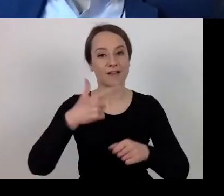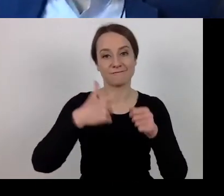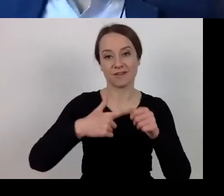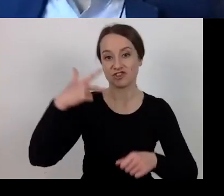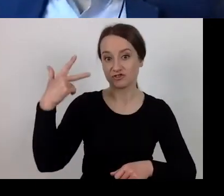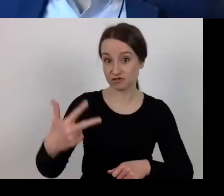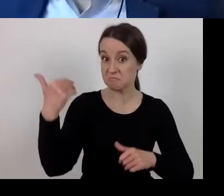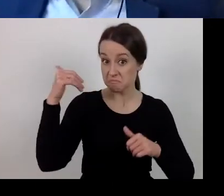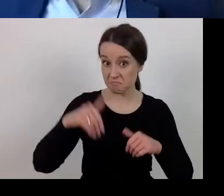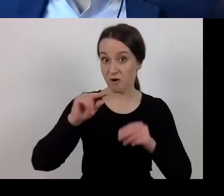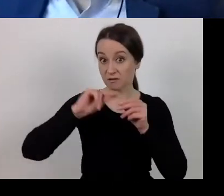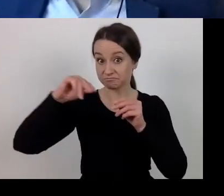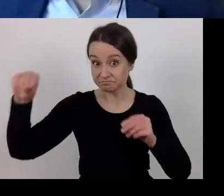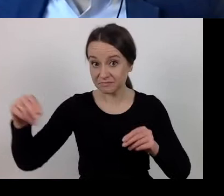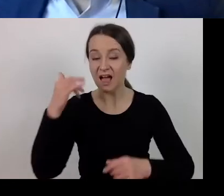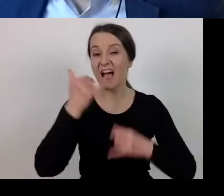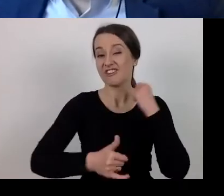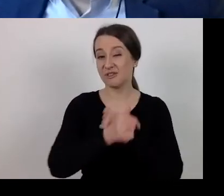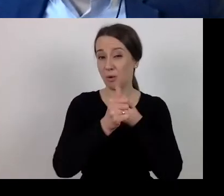but due to COVID we cannot fully implement it?